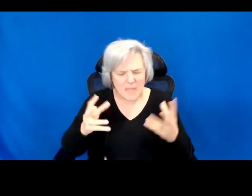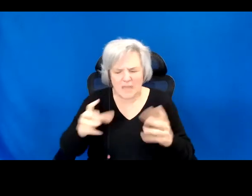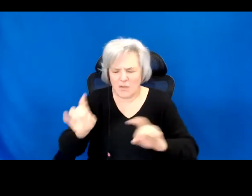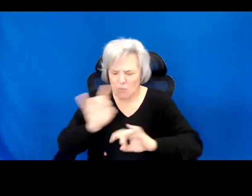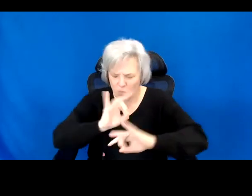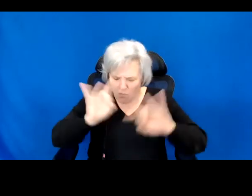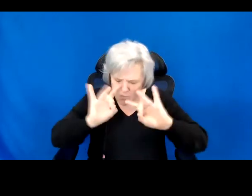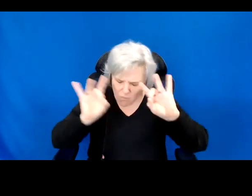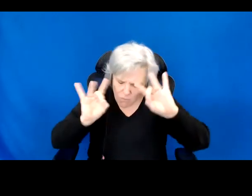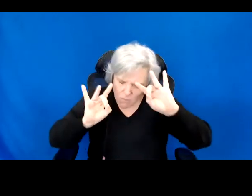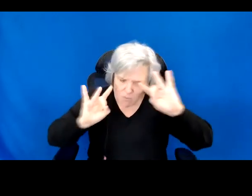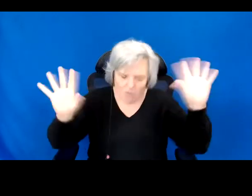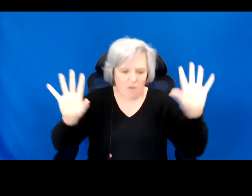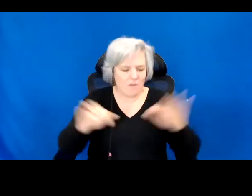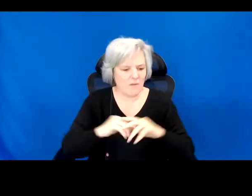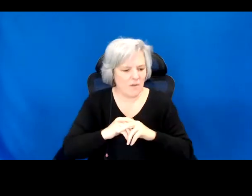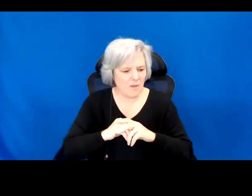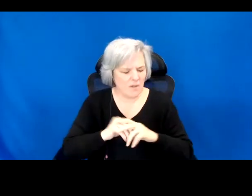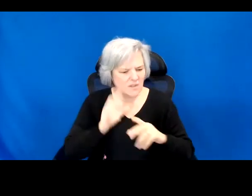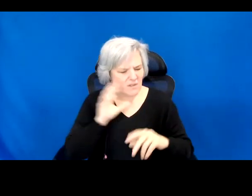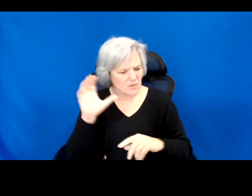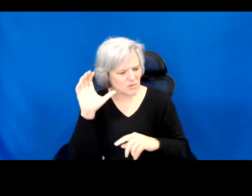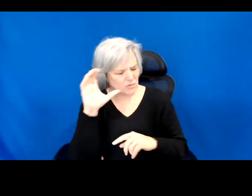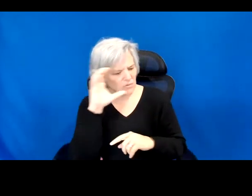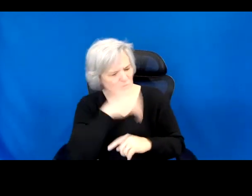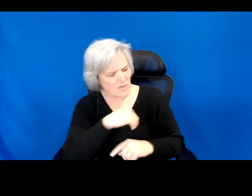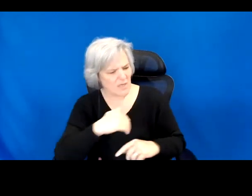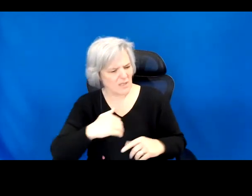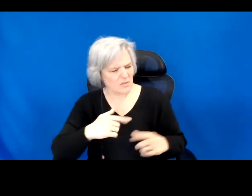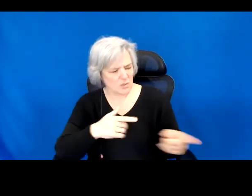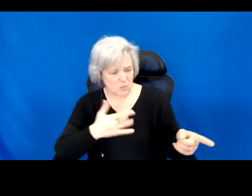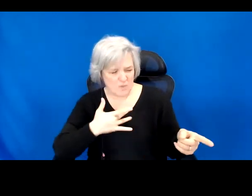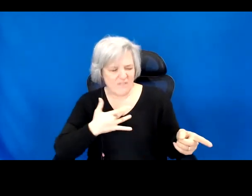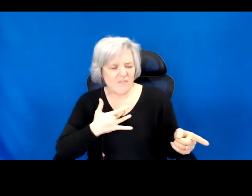It is a strange and hybrid brew that you will feel in your body across your life.